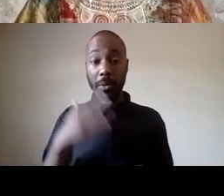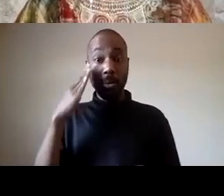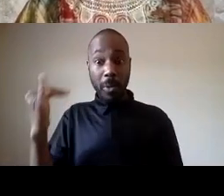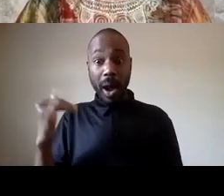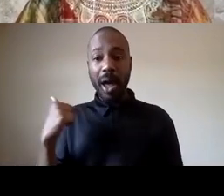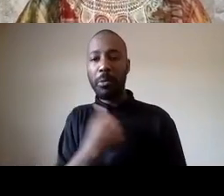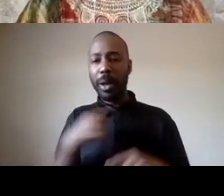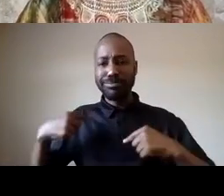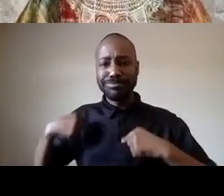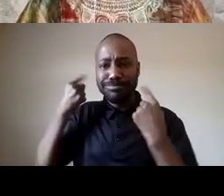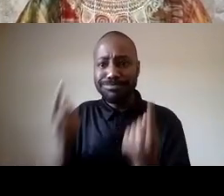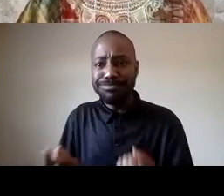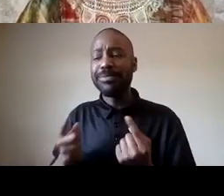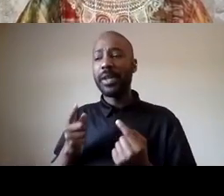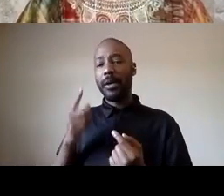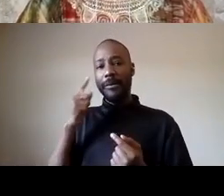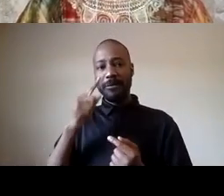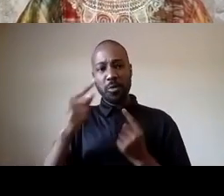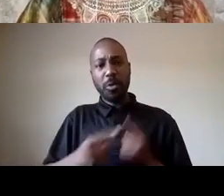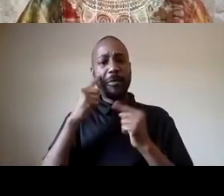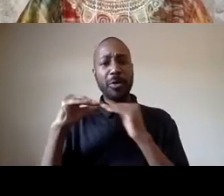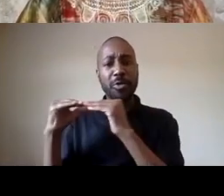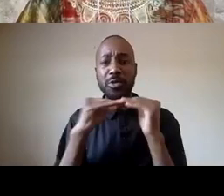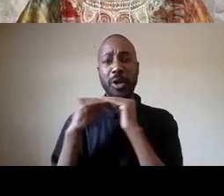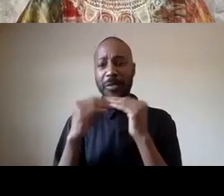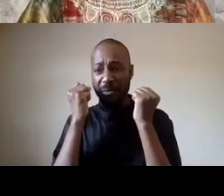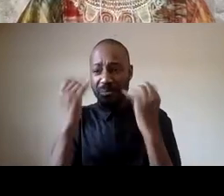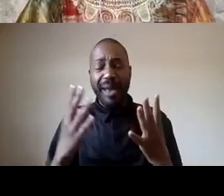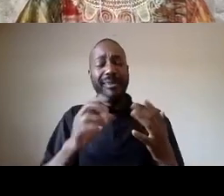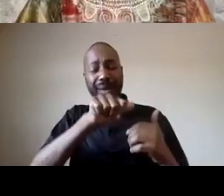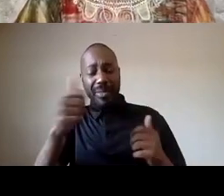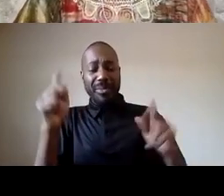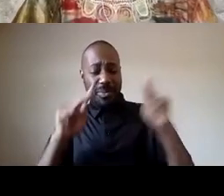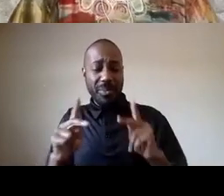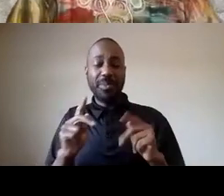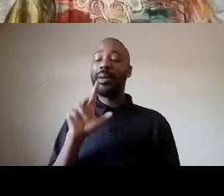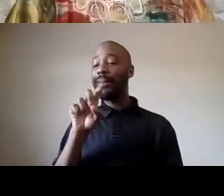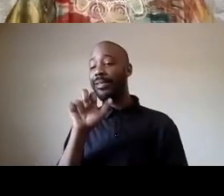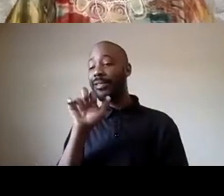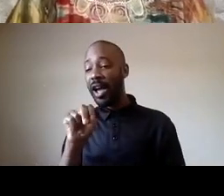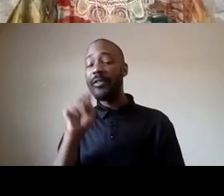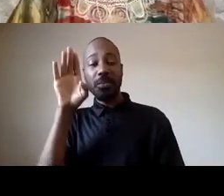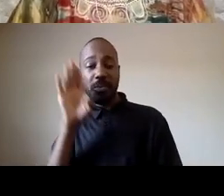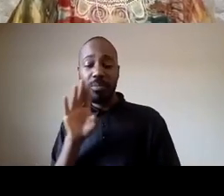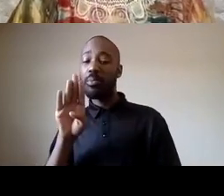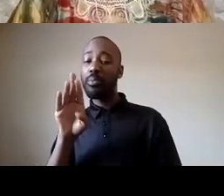for oscar grant and sean bell and amadou diallo and margaret mitchell and devon brown and all of these people whose lives have